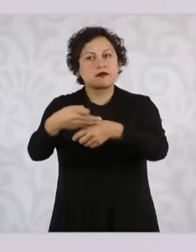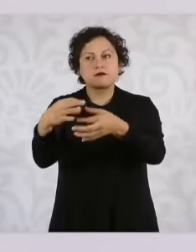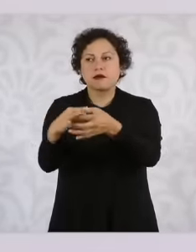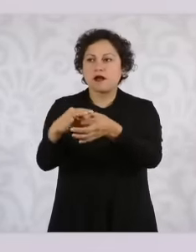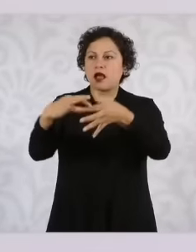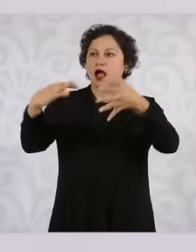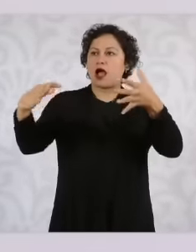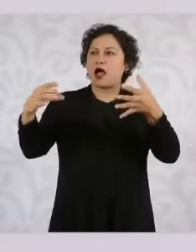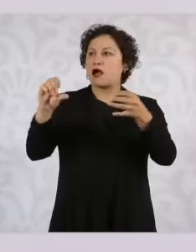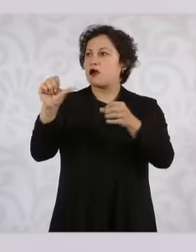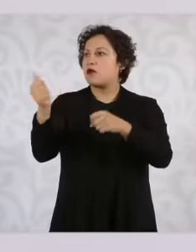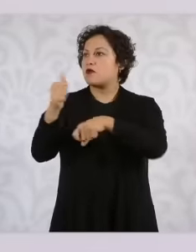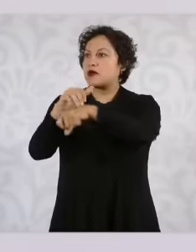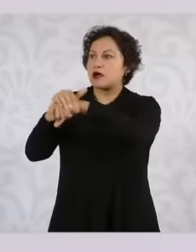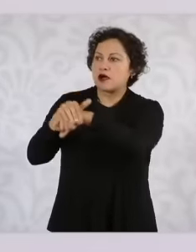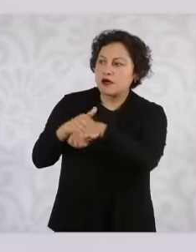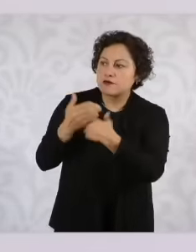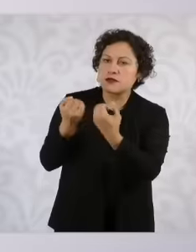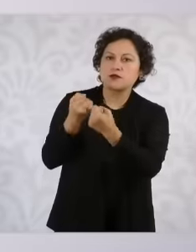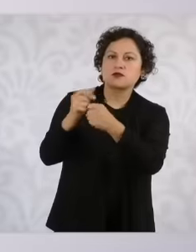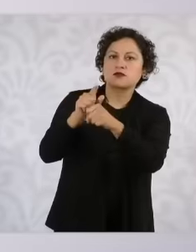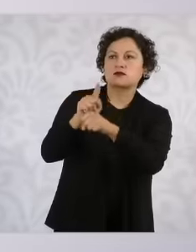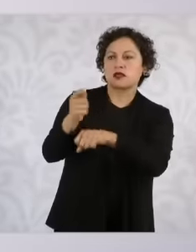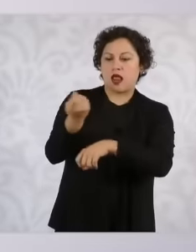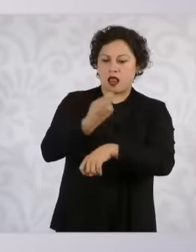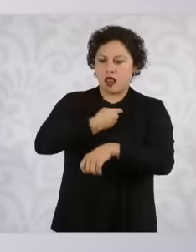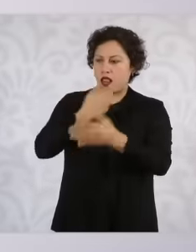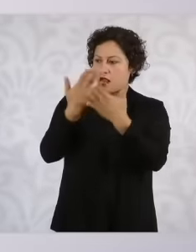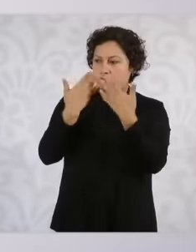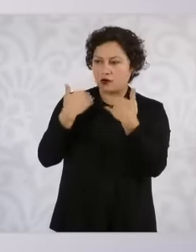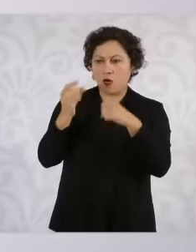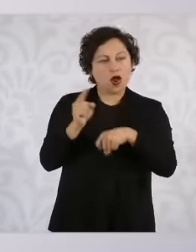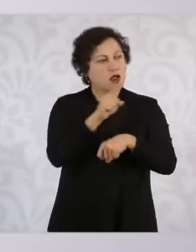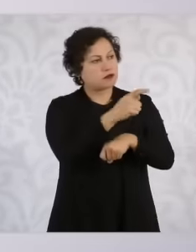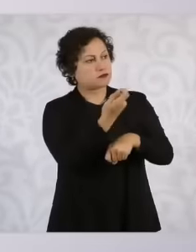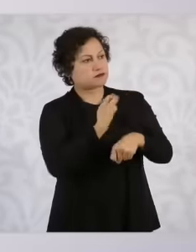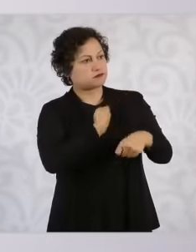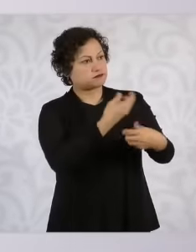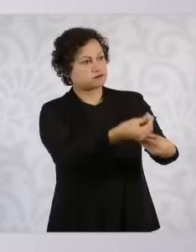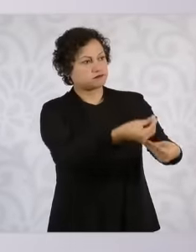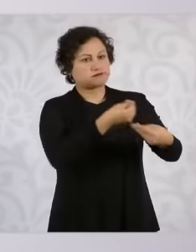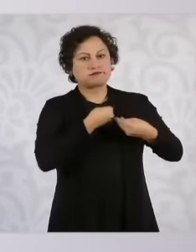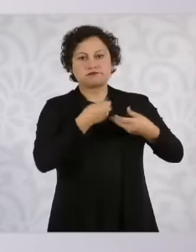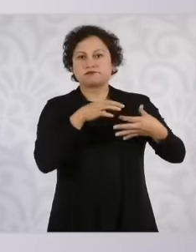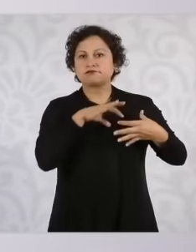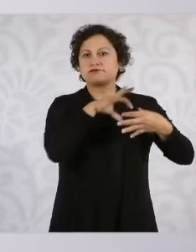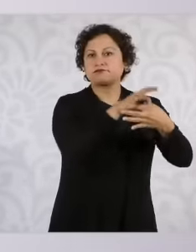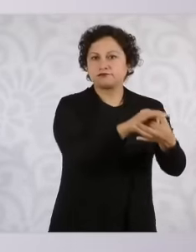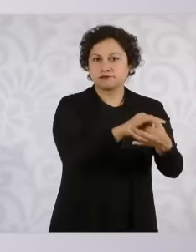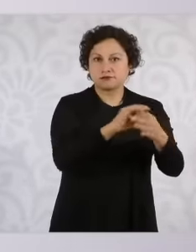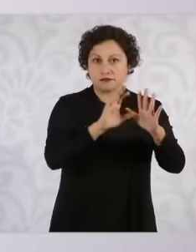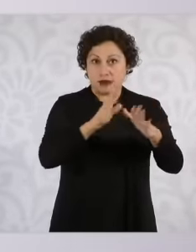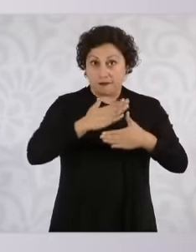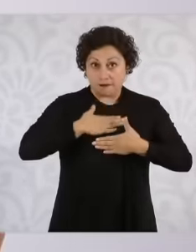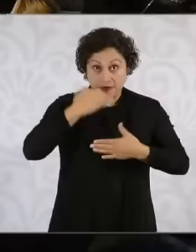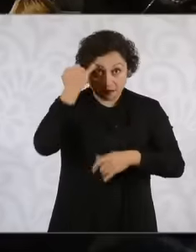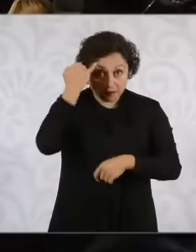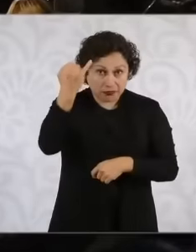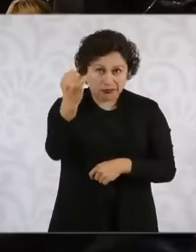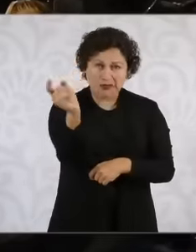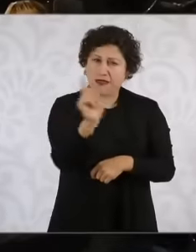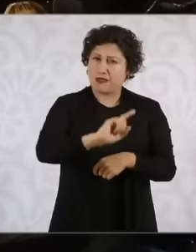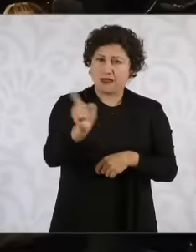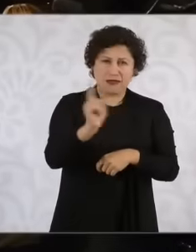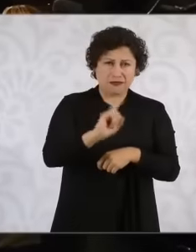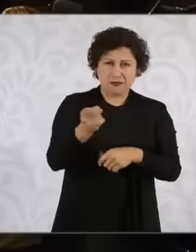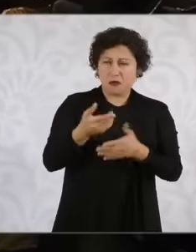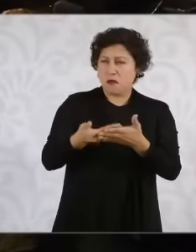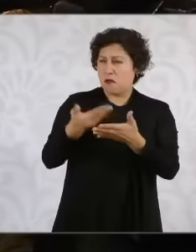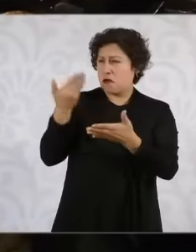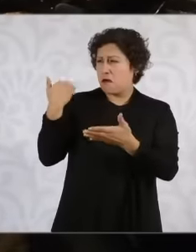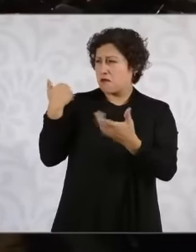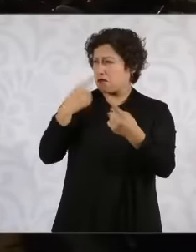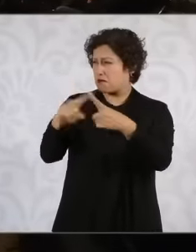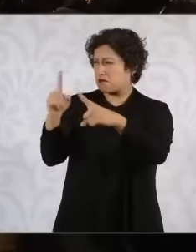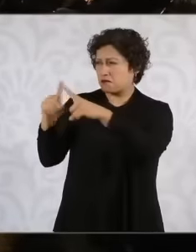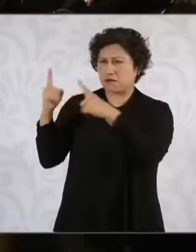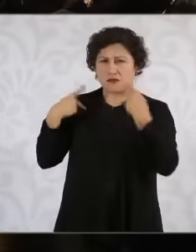That is not my theory. It is written in all the analyzes they do related to the